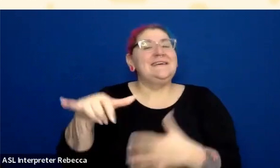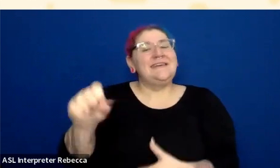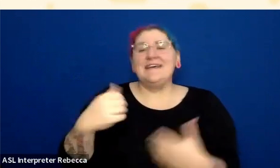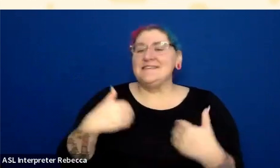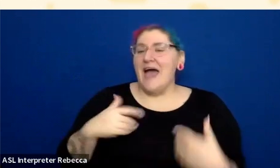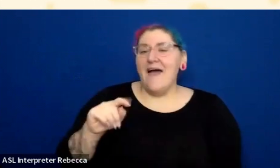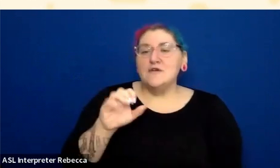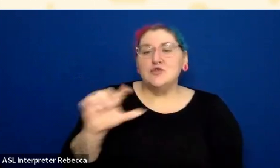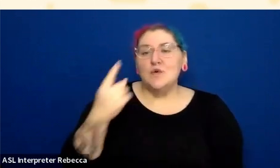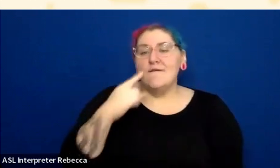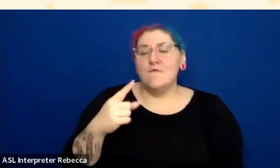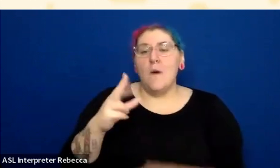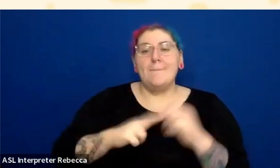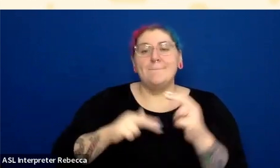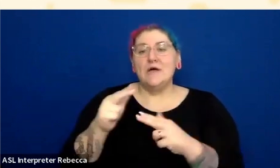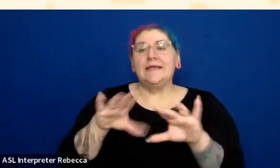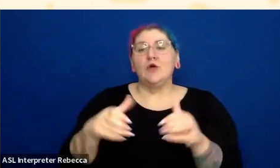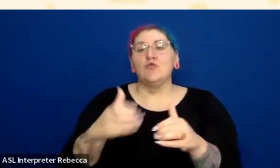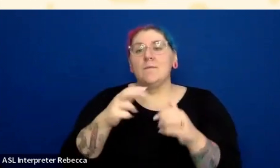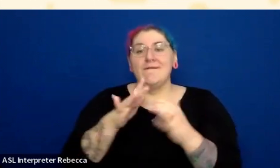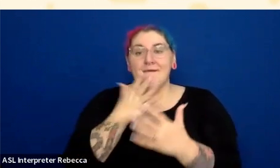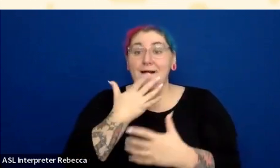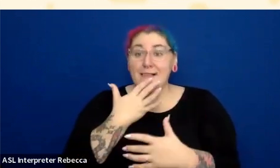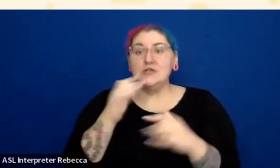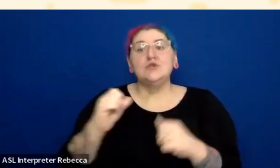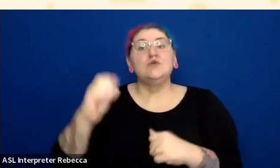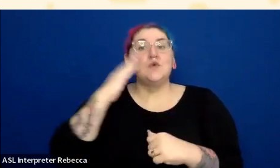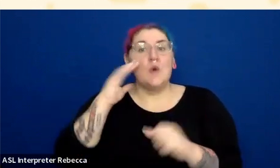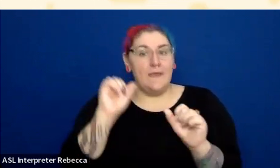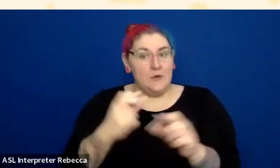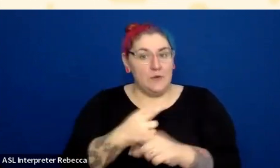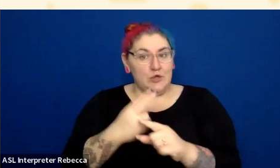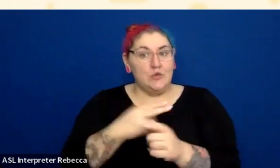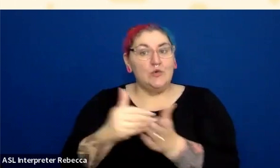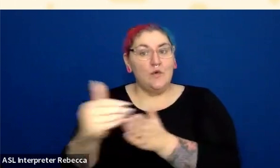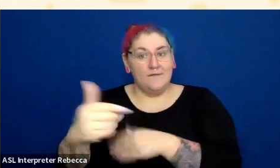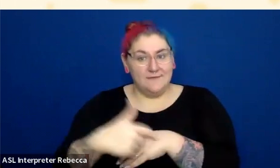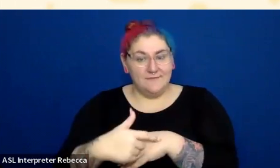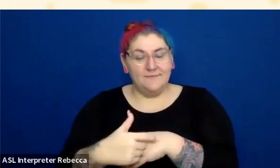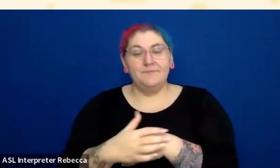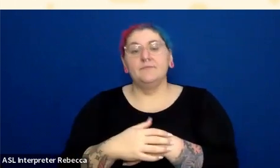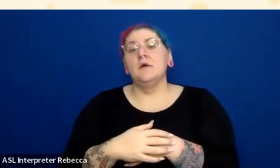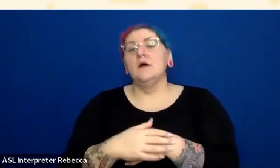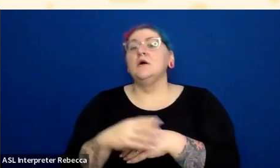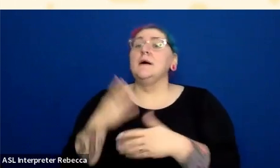like the contrast checking tools that we’ve talked about within WebAIM to determine what are some of those colors and those differences.